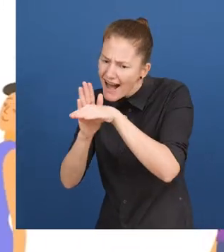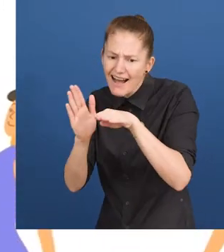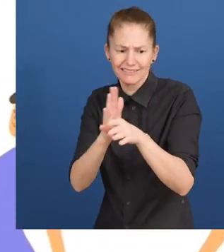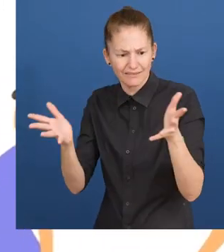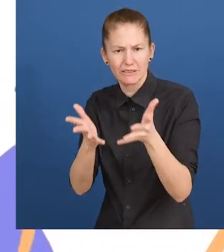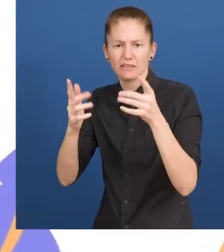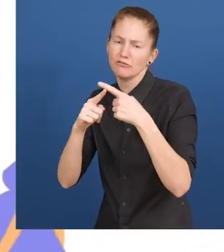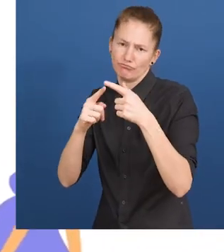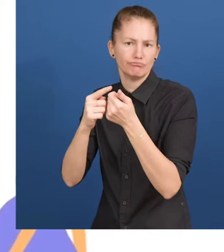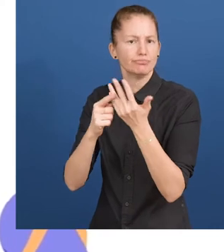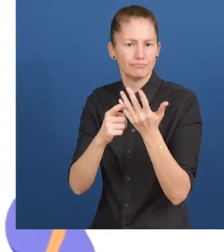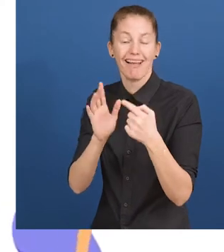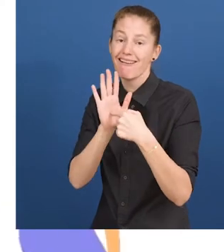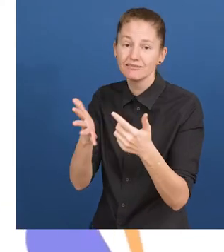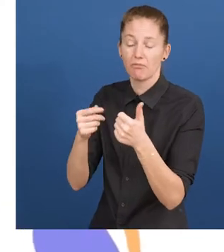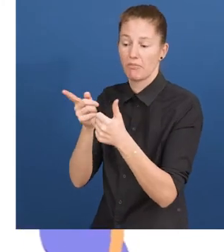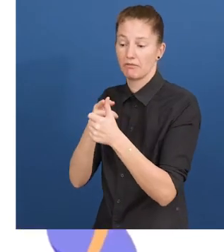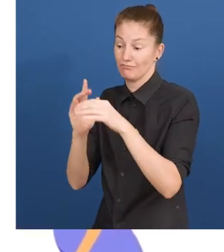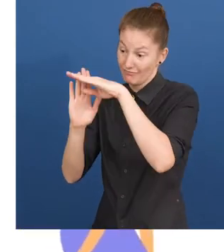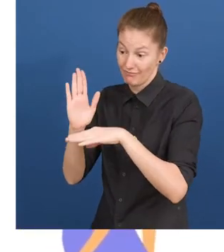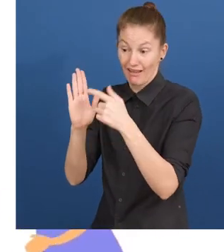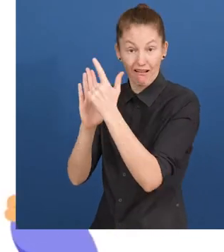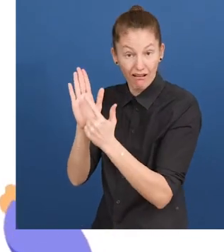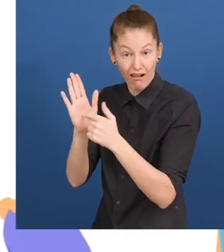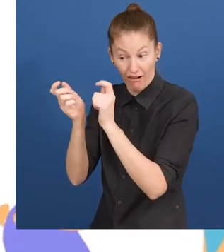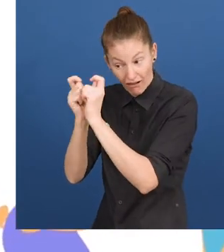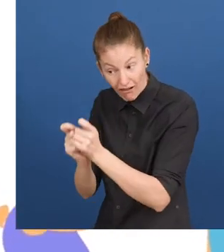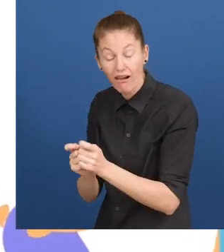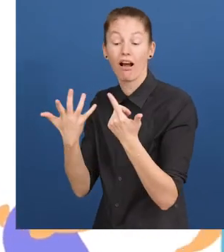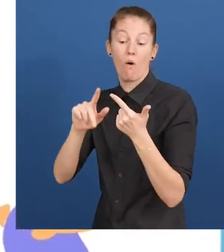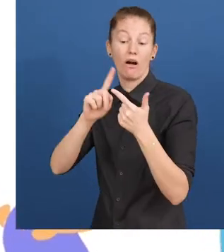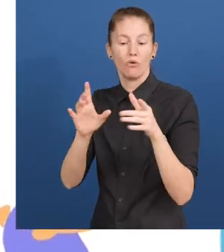different ways: through legal regulations, investment in the skills of key